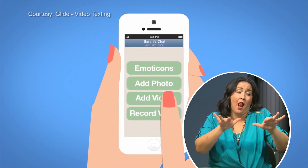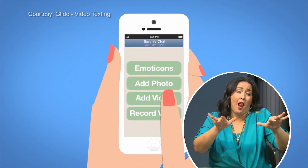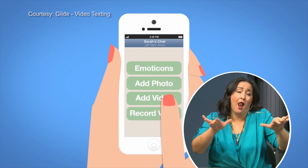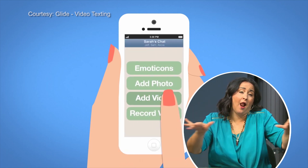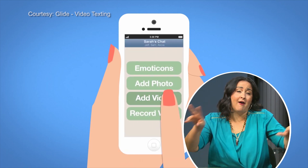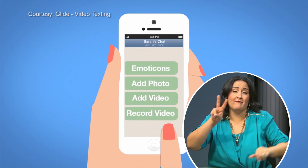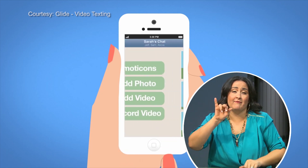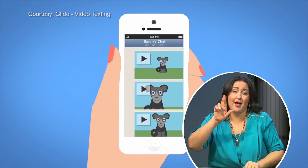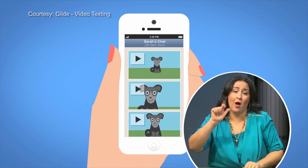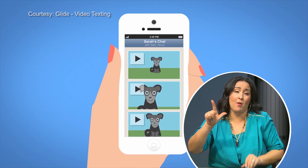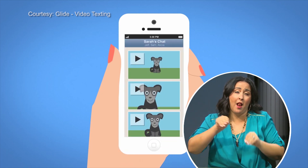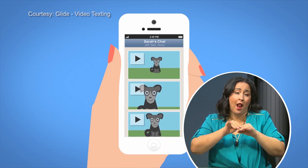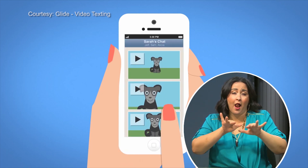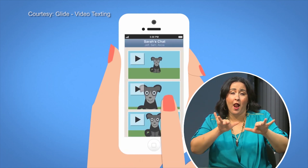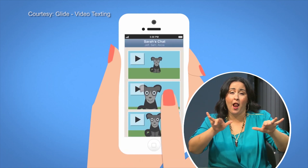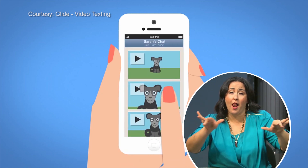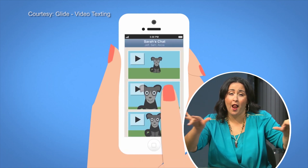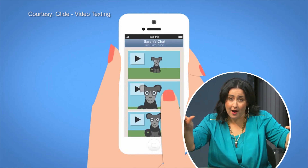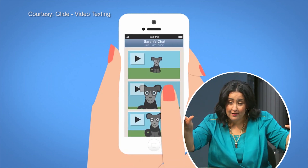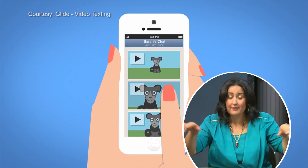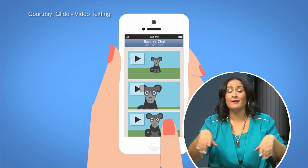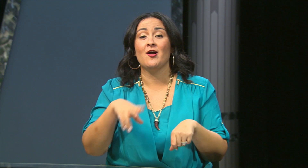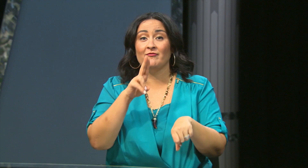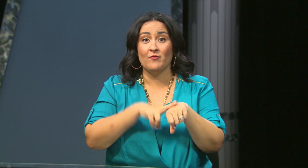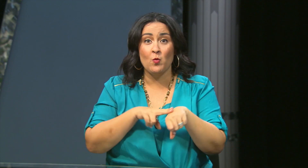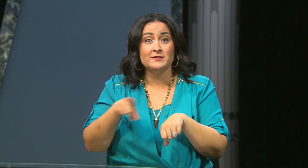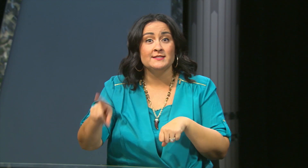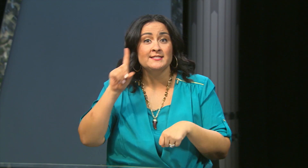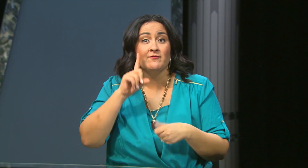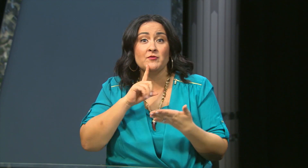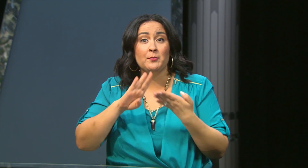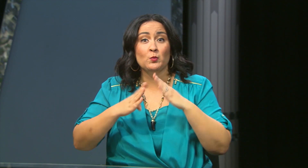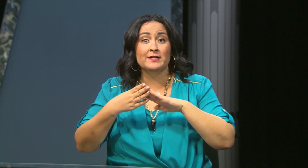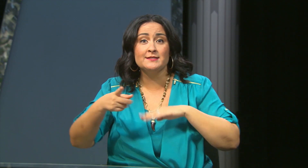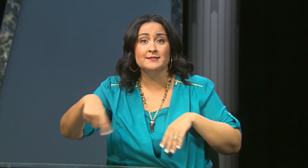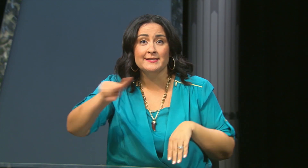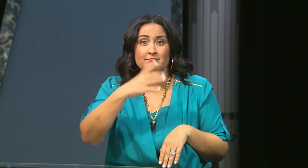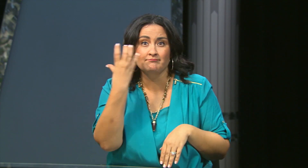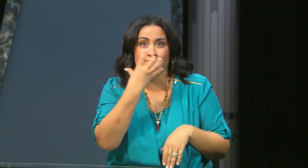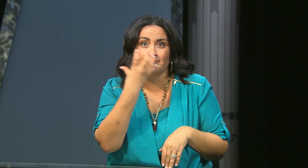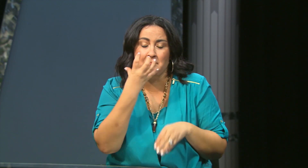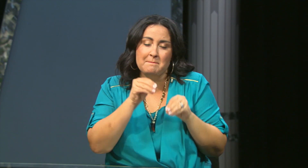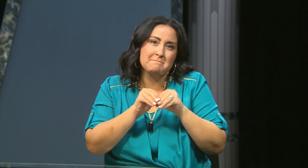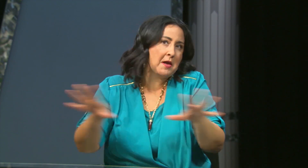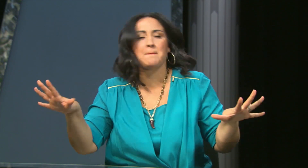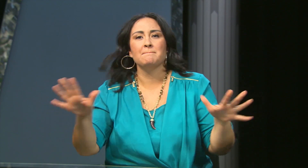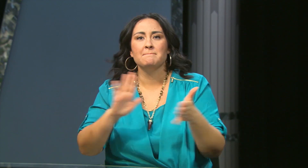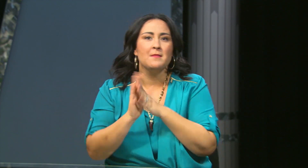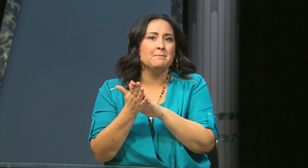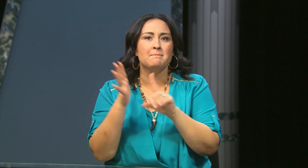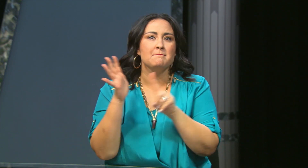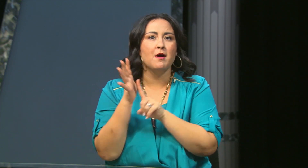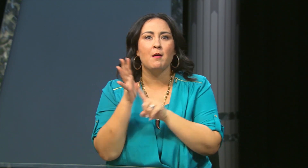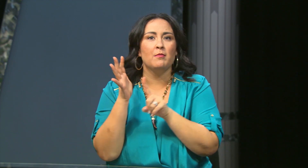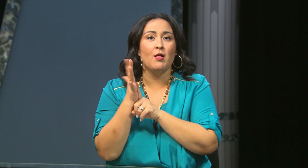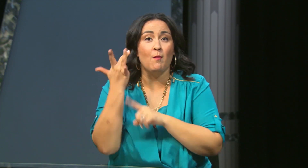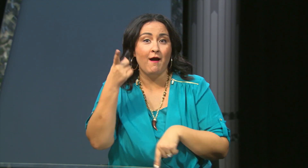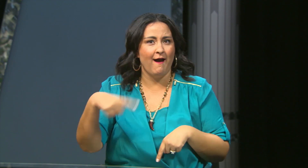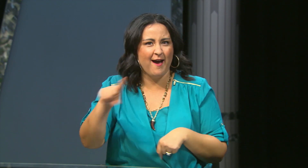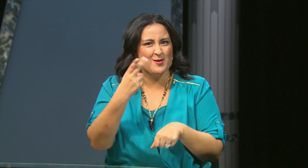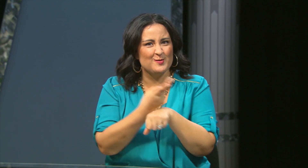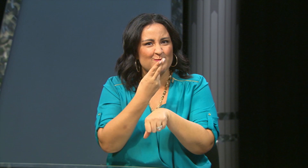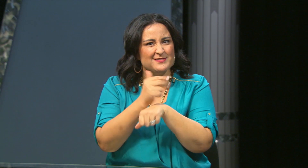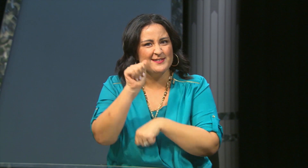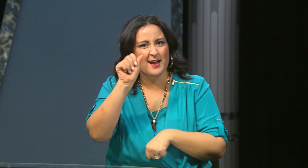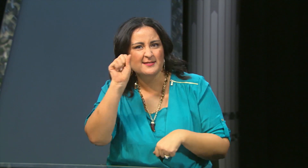viral with downloads. Of course, this app went even more viral through the Deaf community.